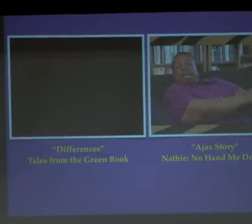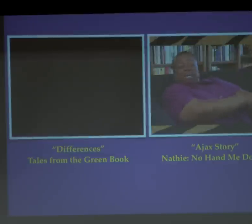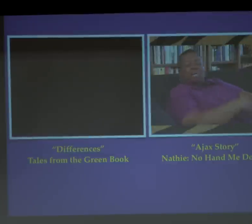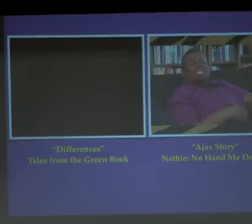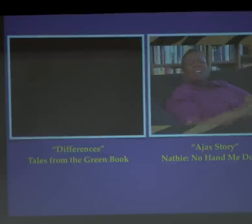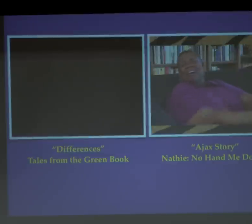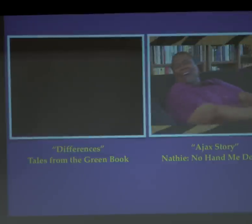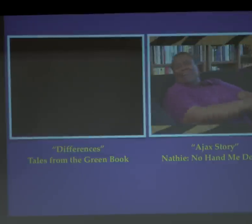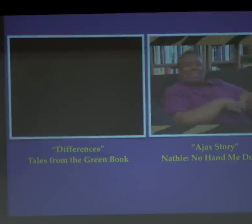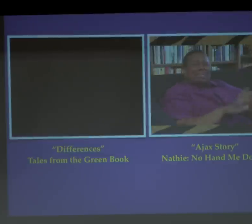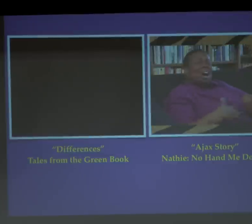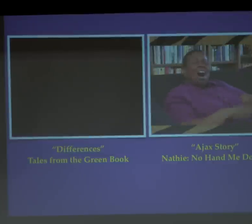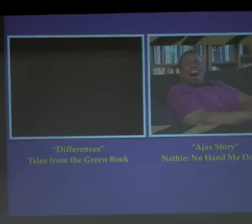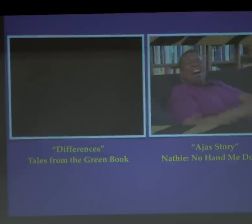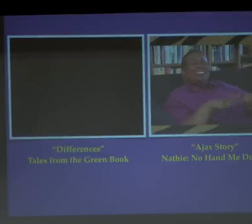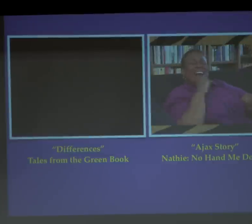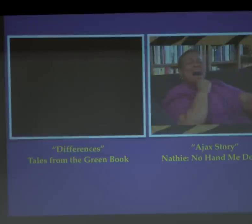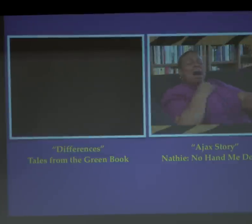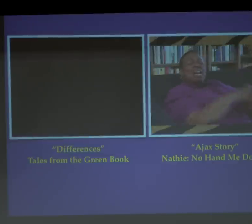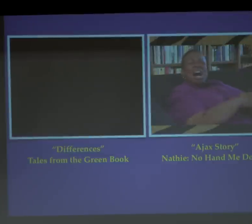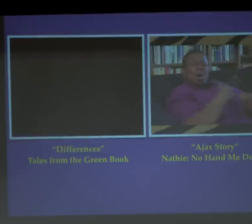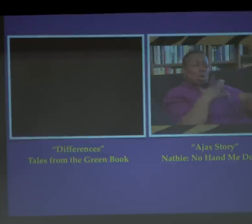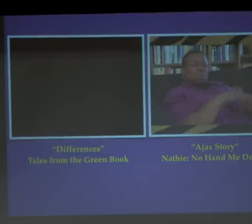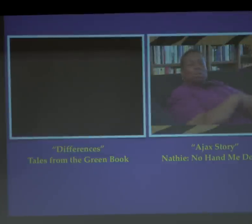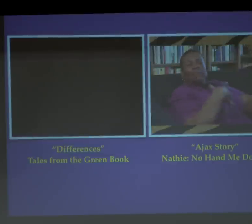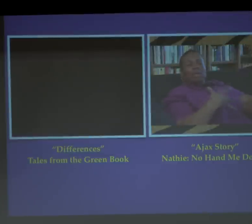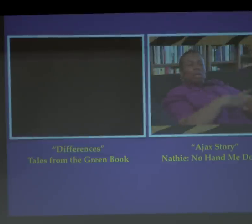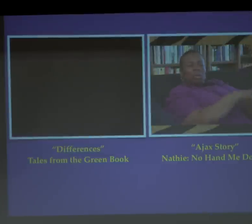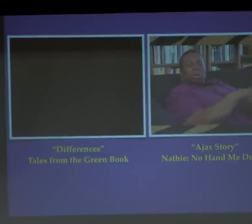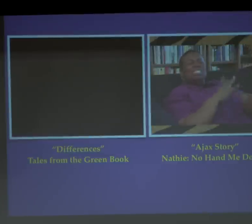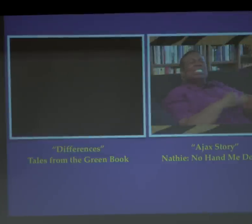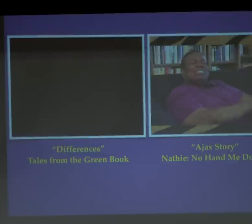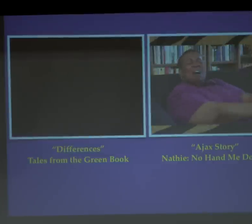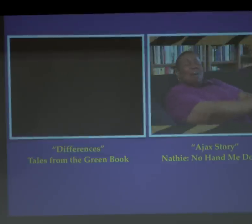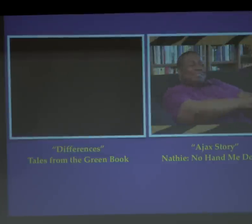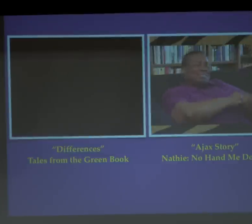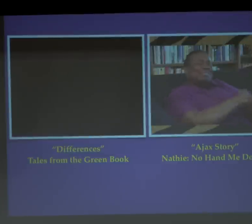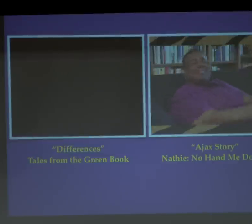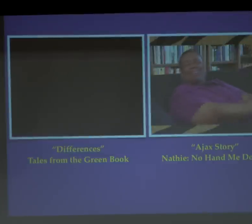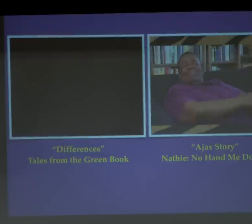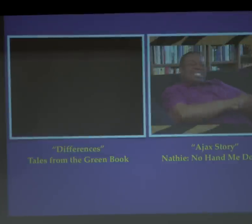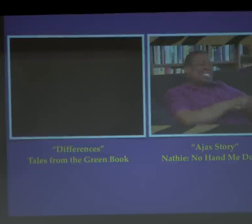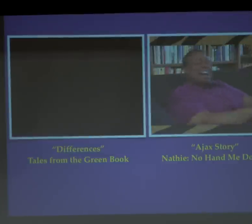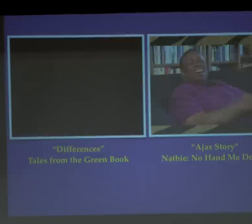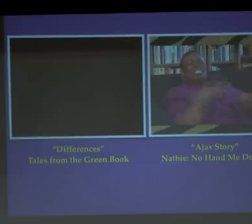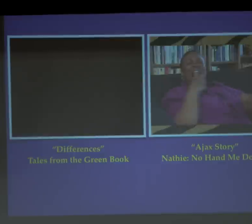and then they started rubbing it on my arm. I felt incredible singes of pain.